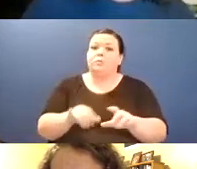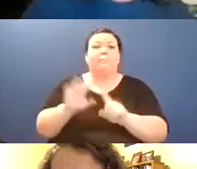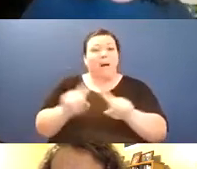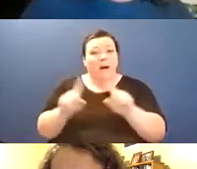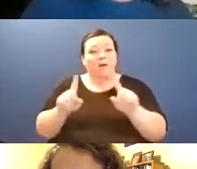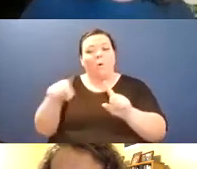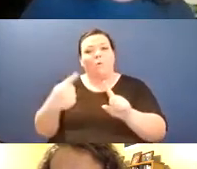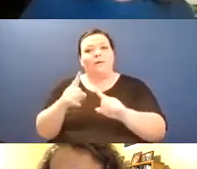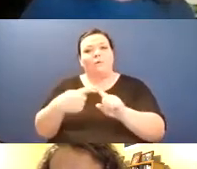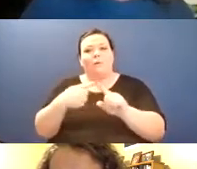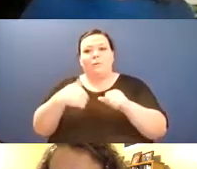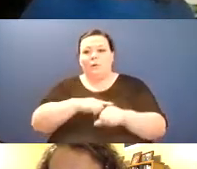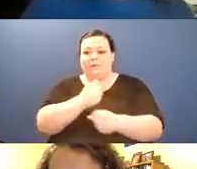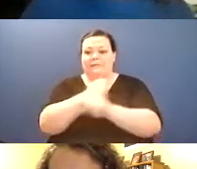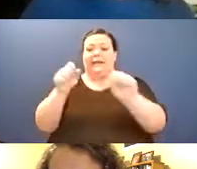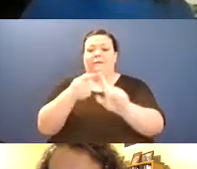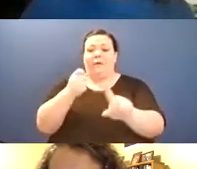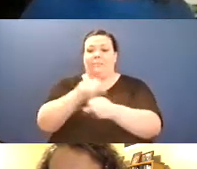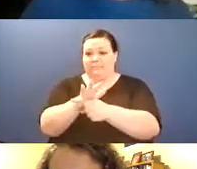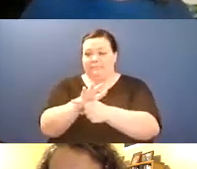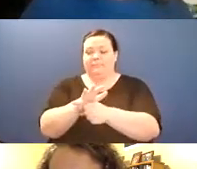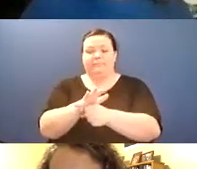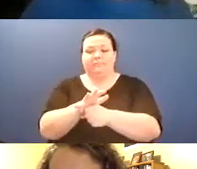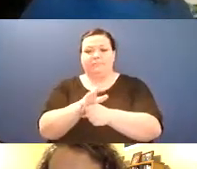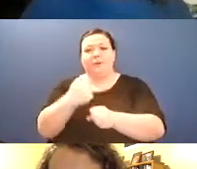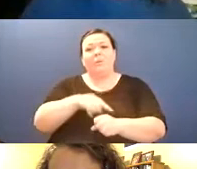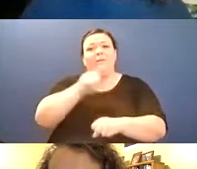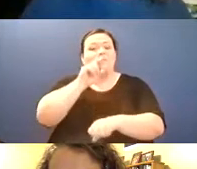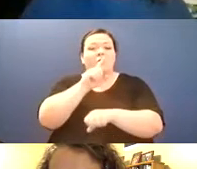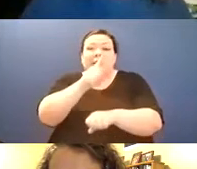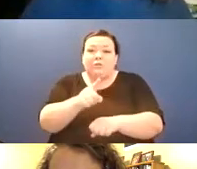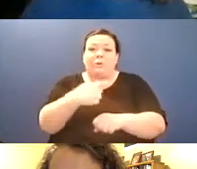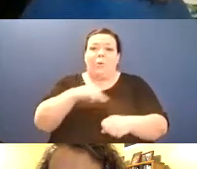cause someone else discomfort, and then when the interpreter is present, which she is here our dear